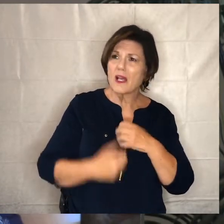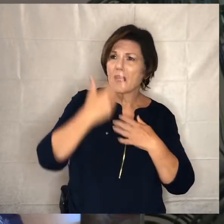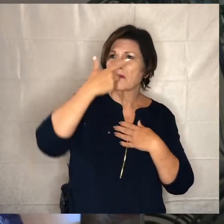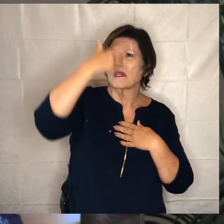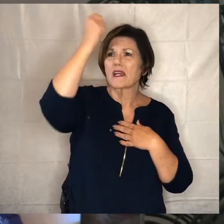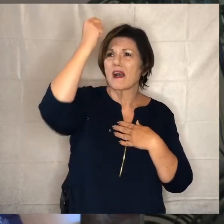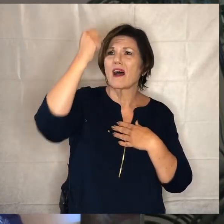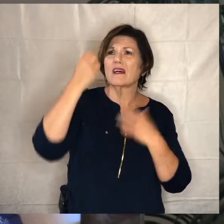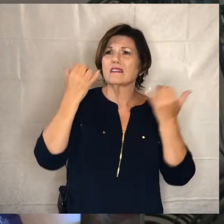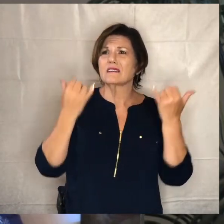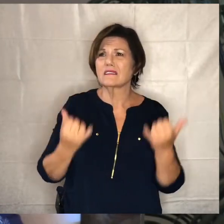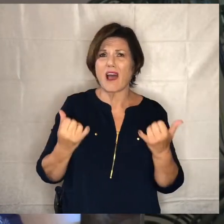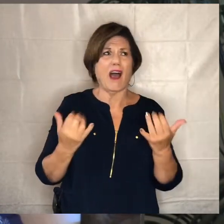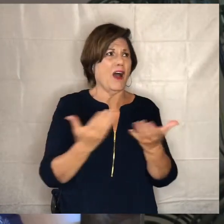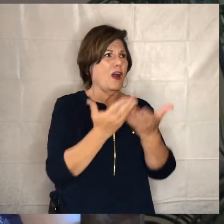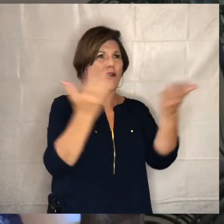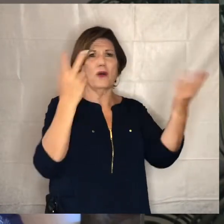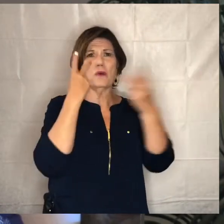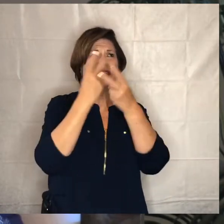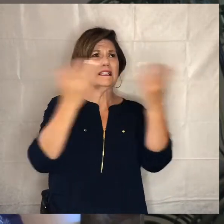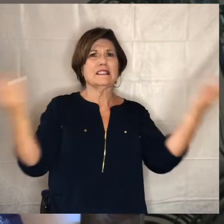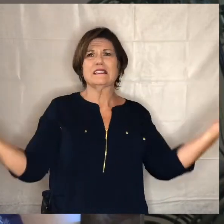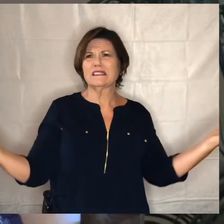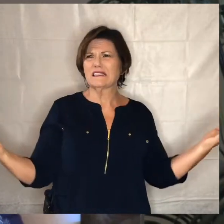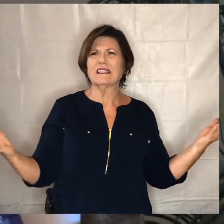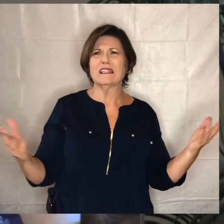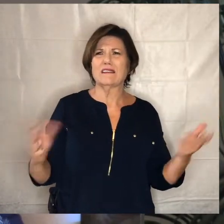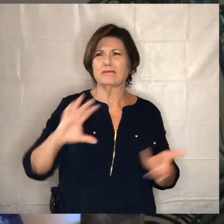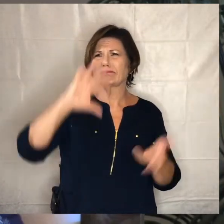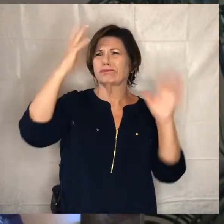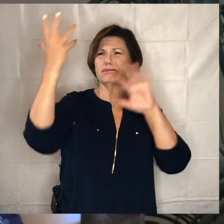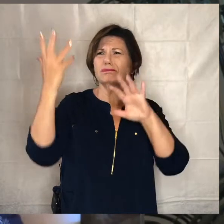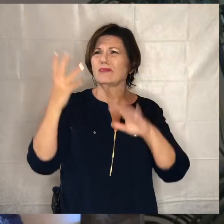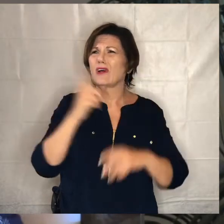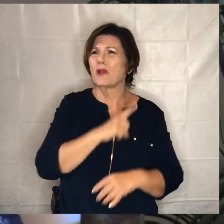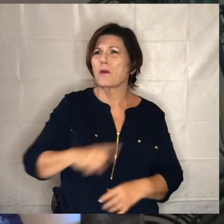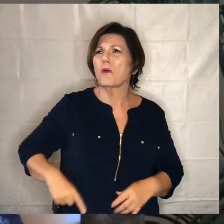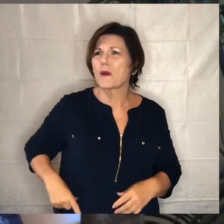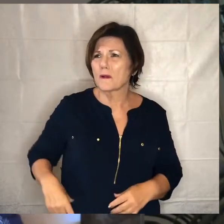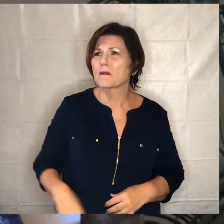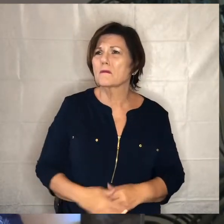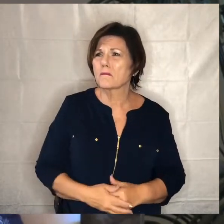time that we are living in this time of pandemic lord